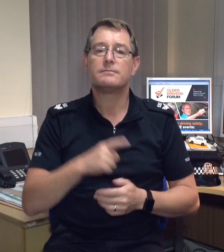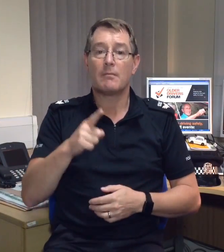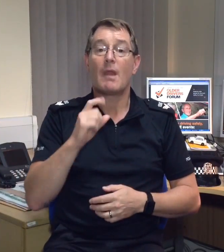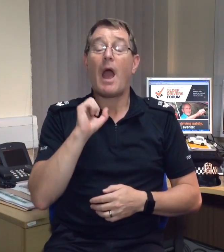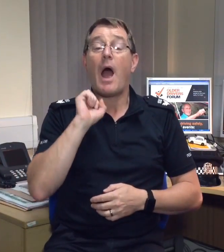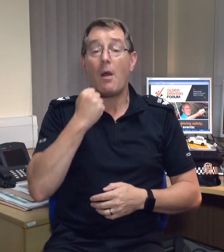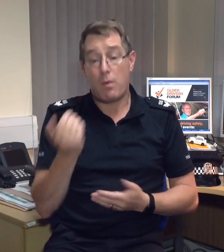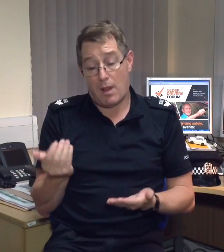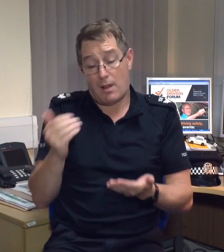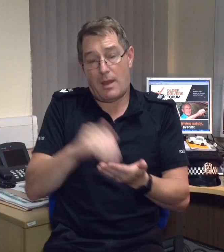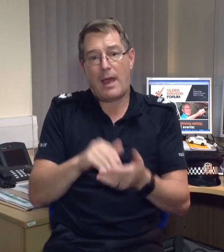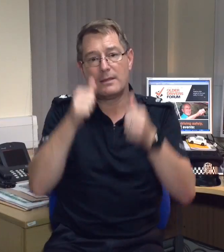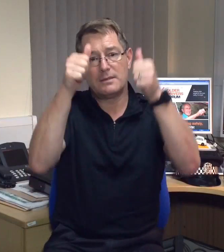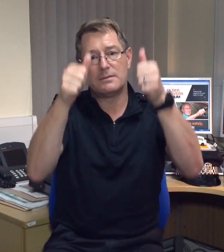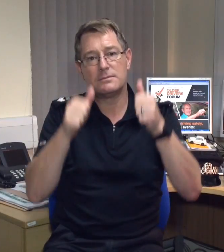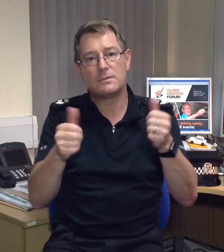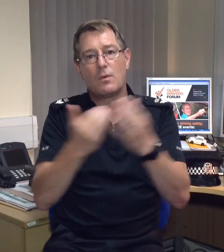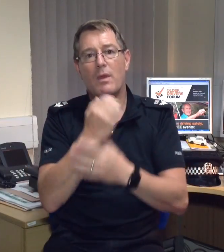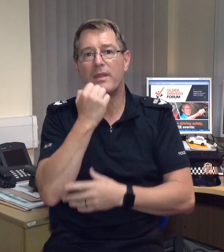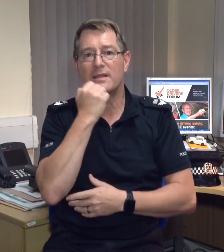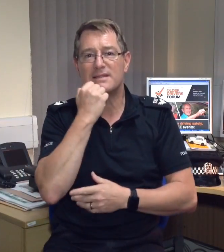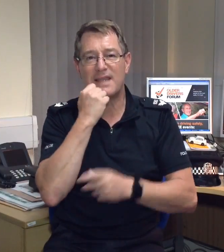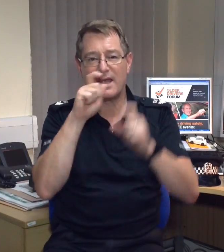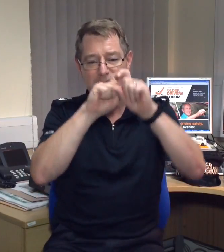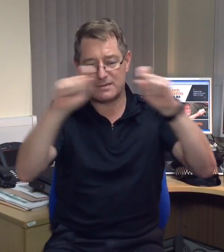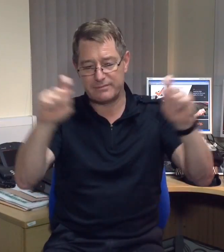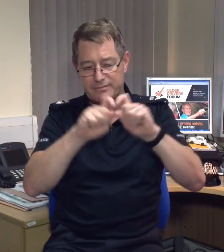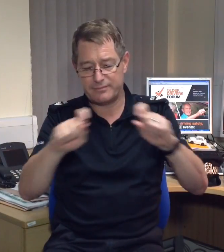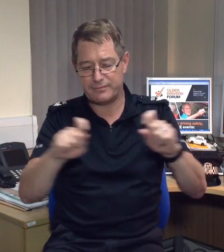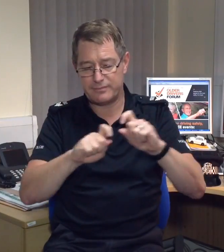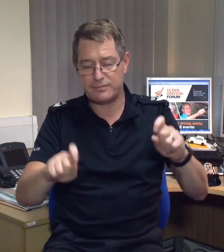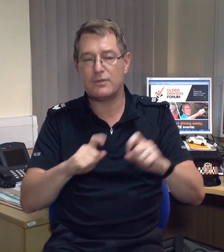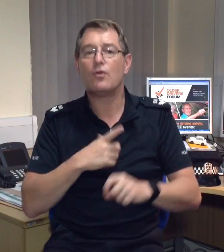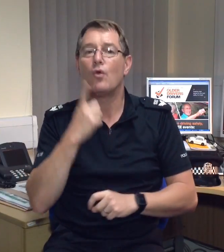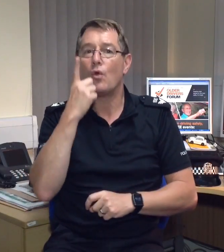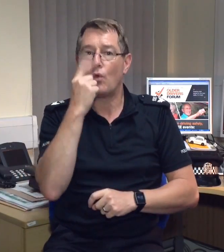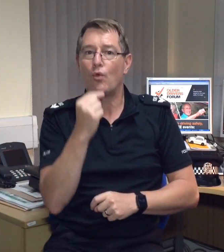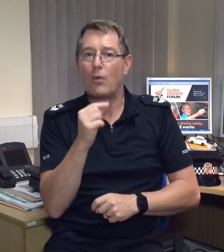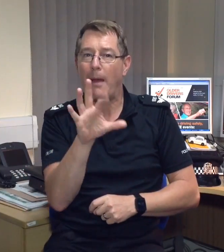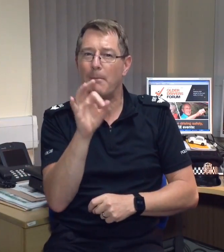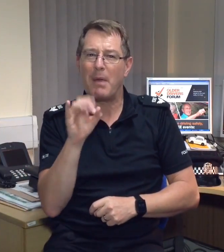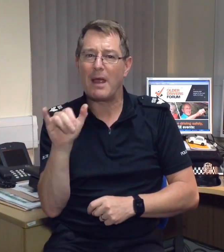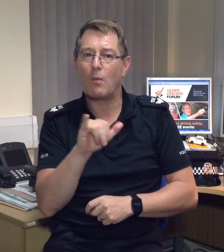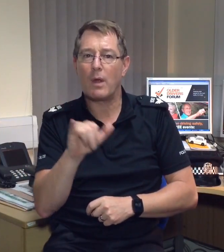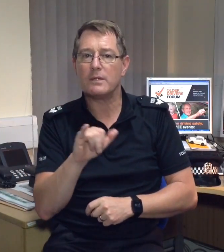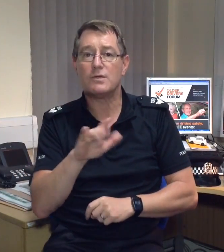I will add information with the dates and you can choose a date